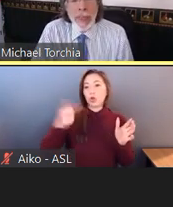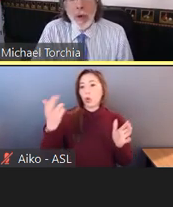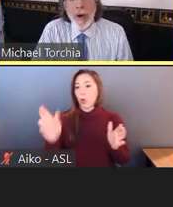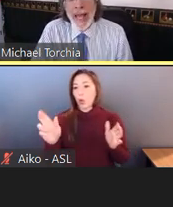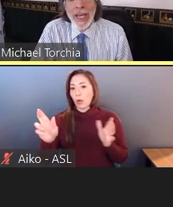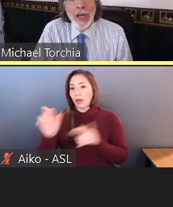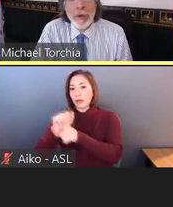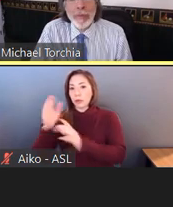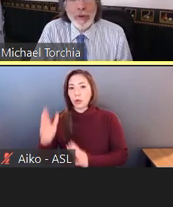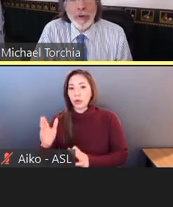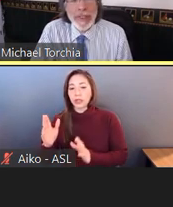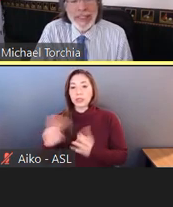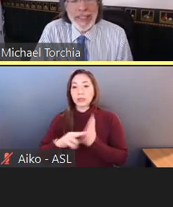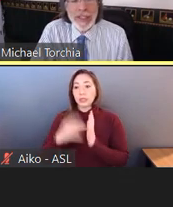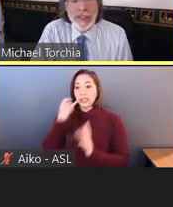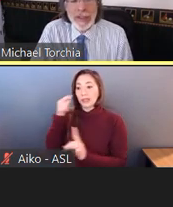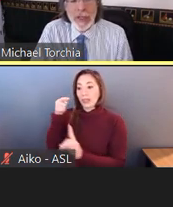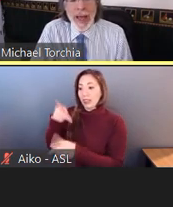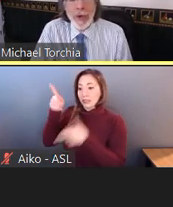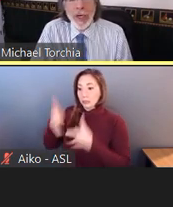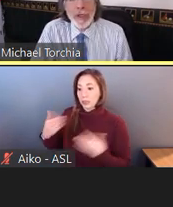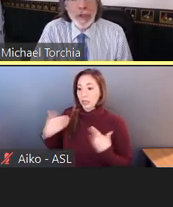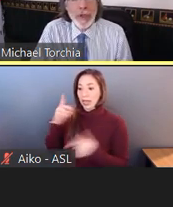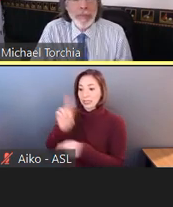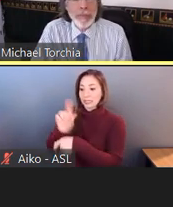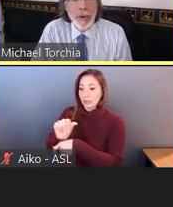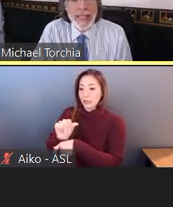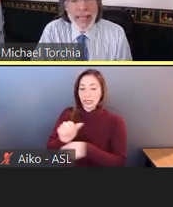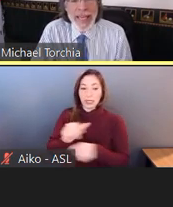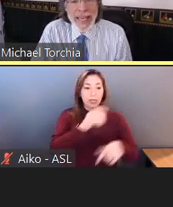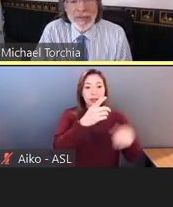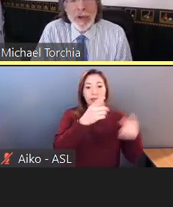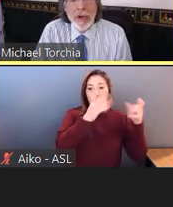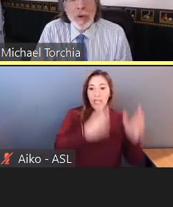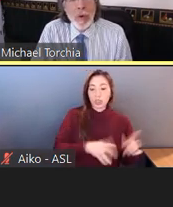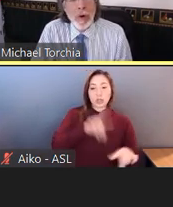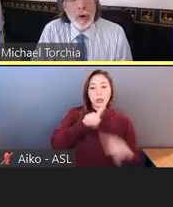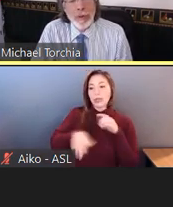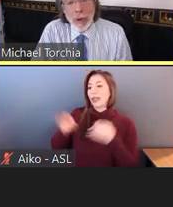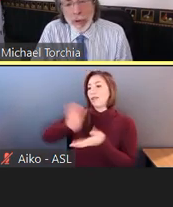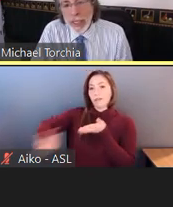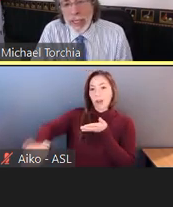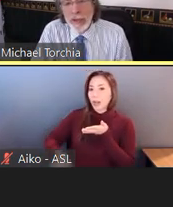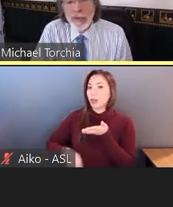or any other employment decisions, and that would include employee leave, or promotions,